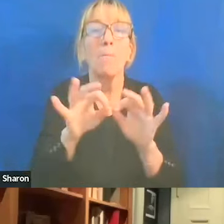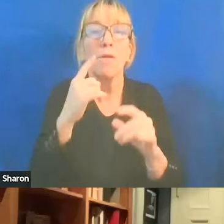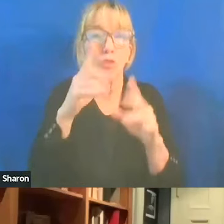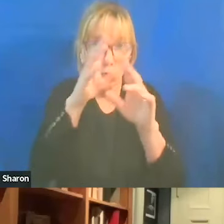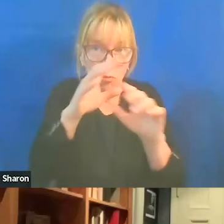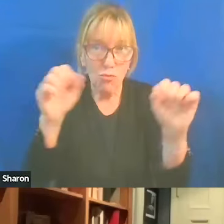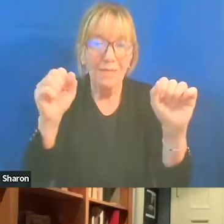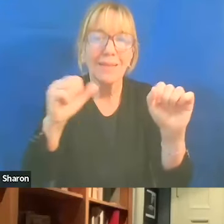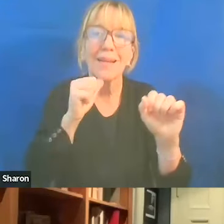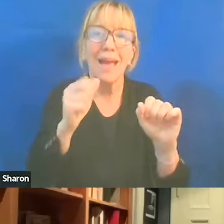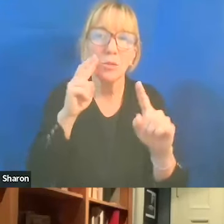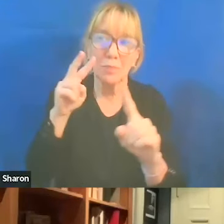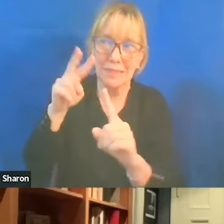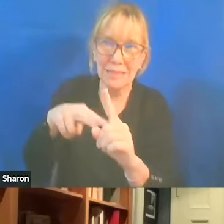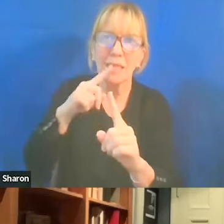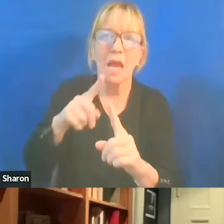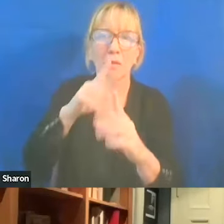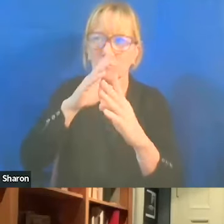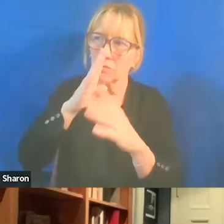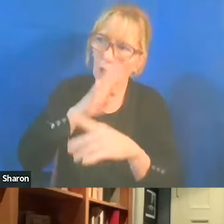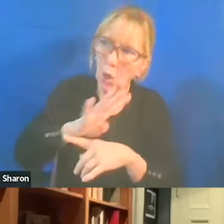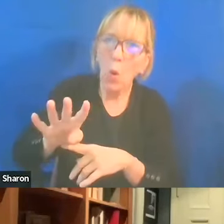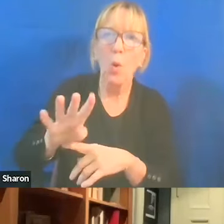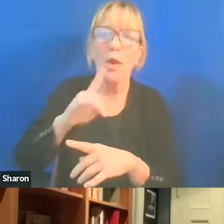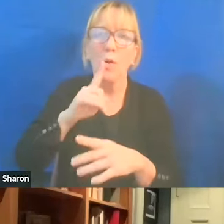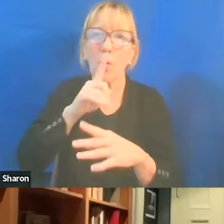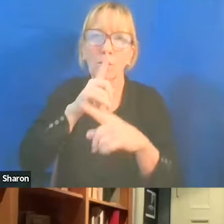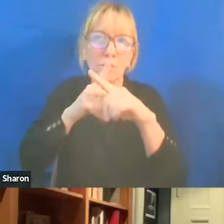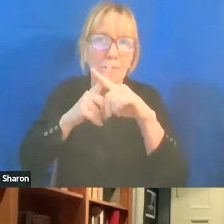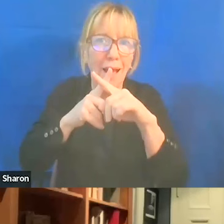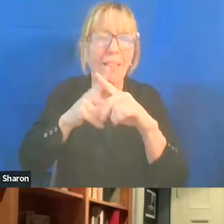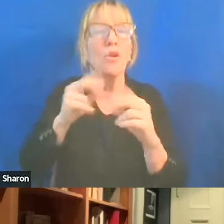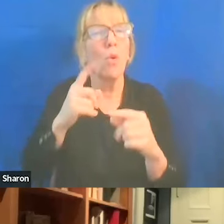not to be seen as silent and ignoring this. I think it's perfectly appropriate to put